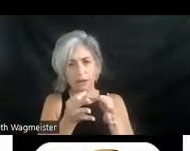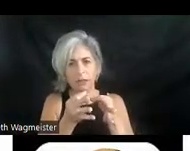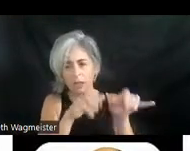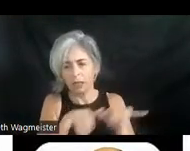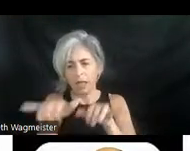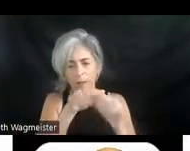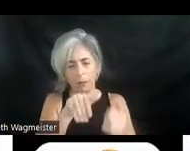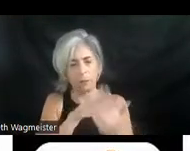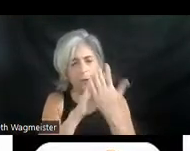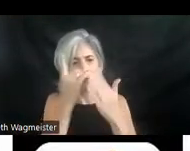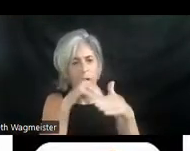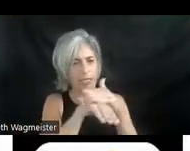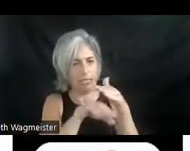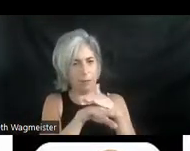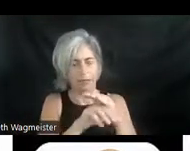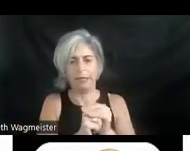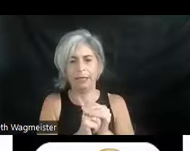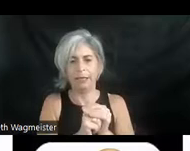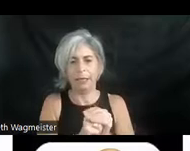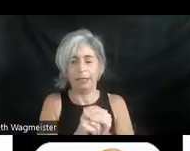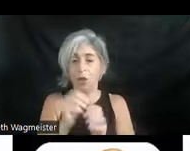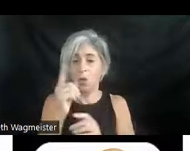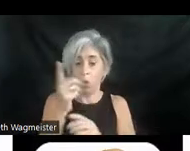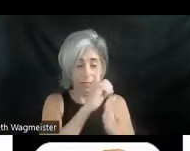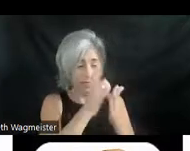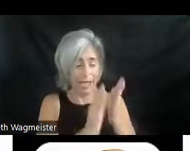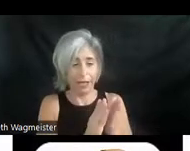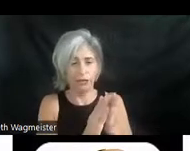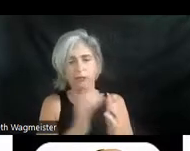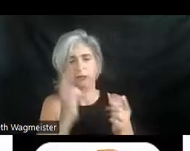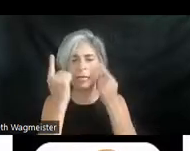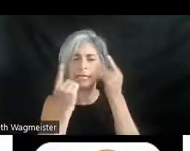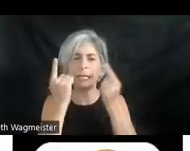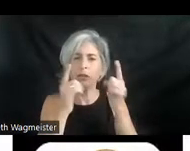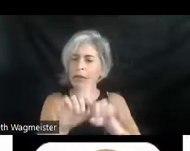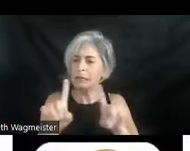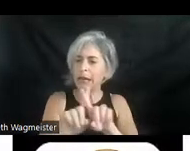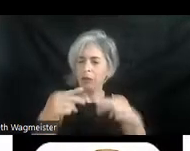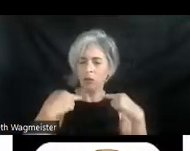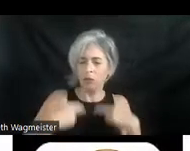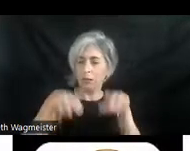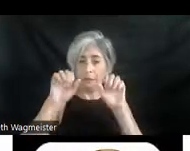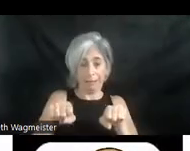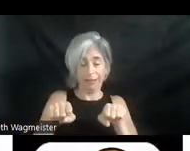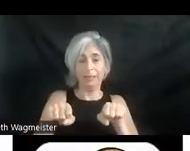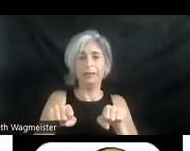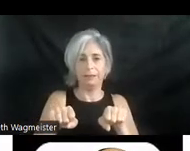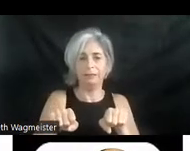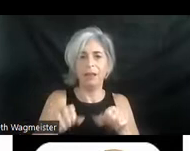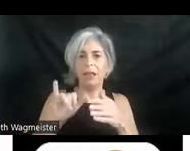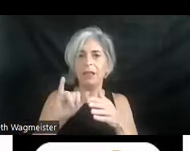The main tenets are: One, the designers consider as many different human abilities, limitations